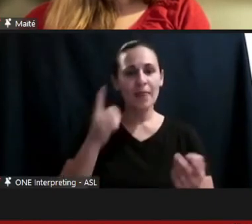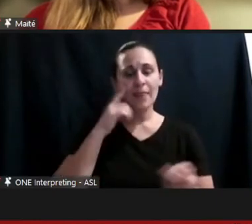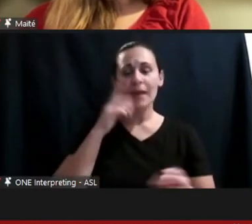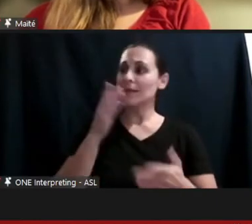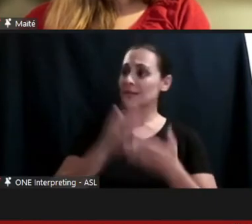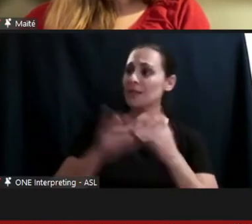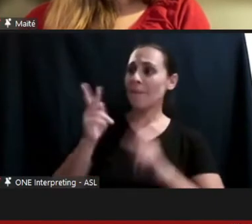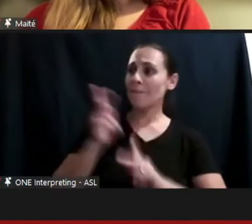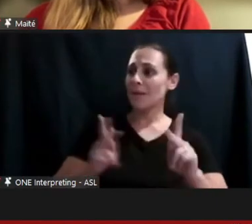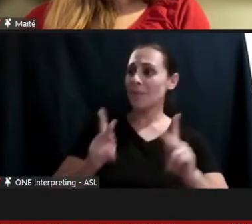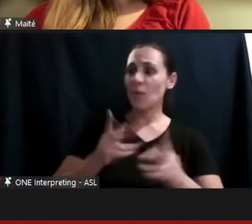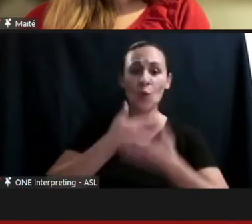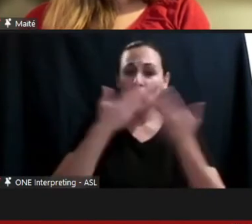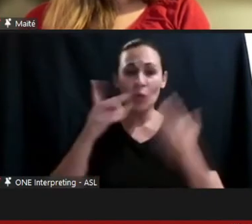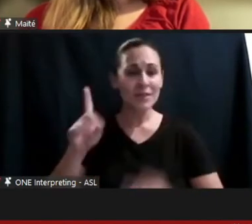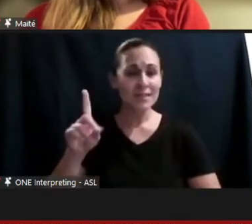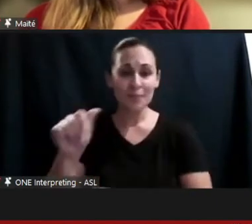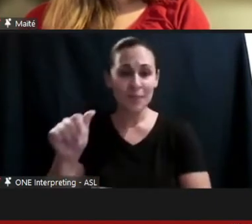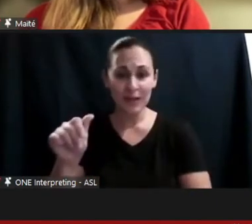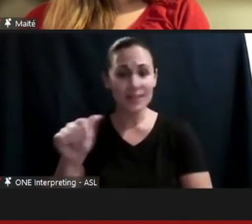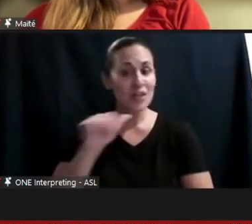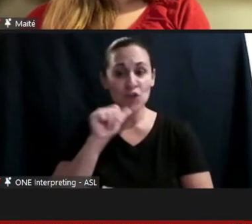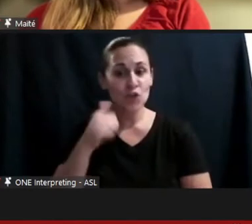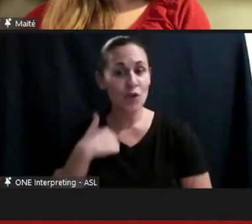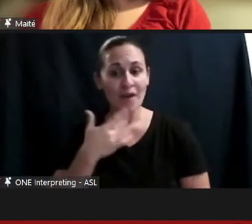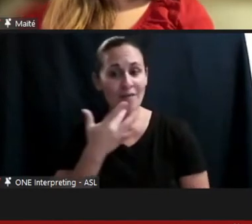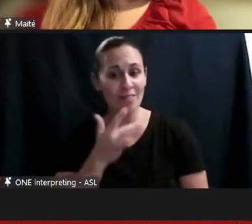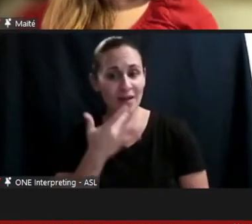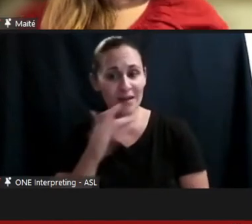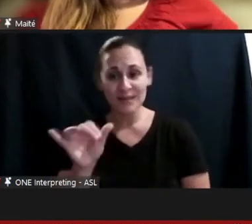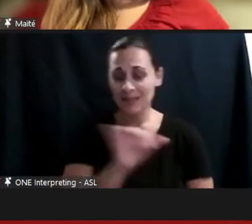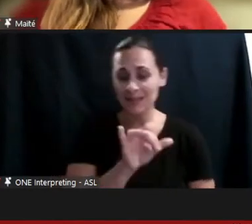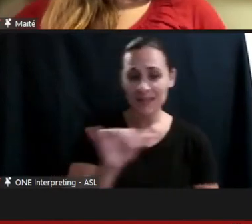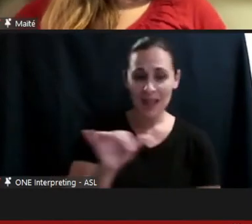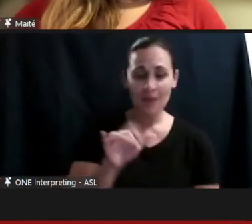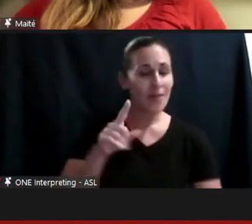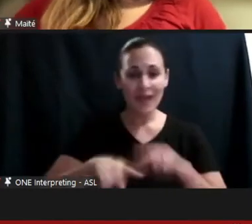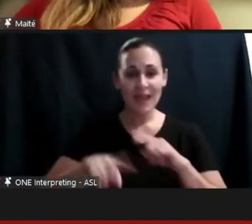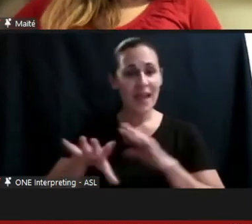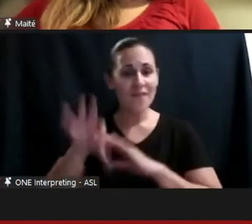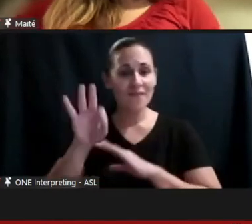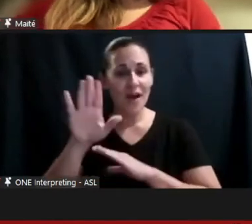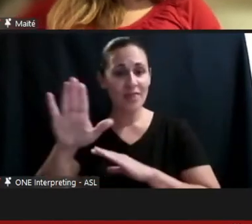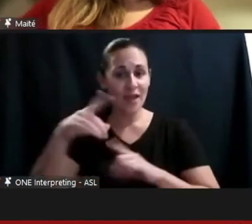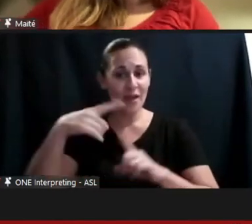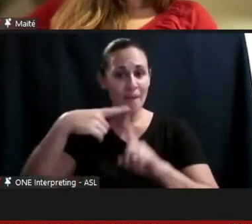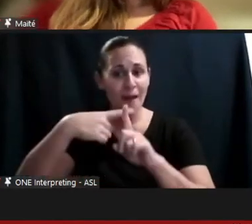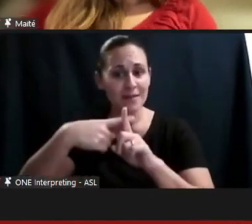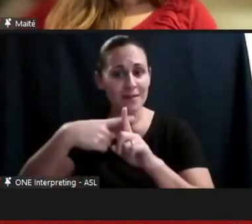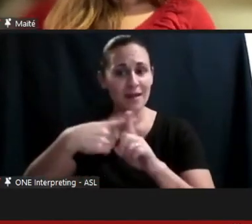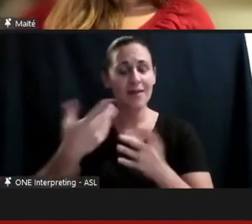same ways, they don't get the fine their strengths and you can take all the excitement and energy and